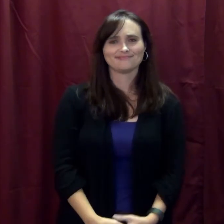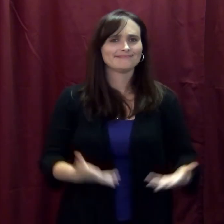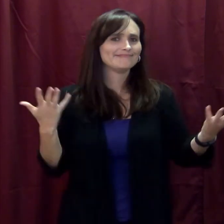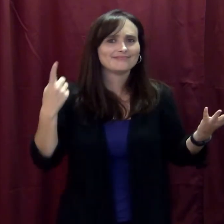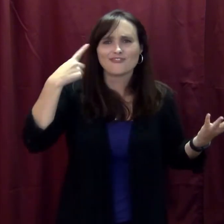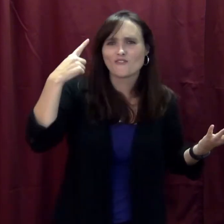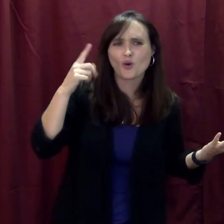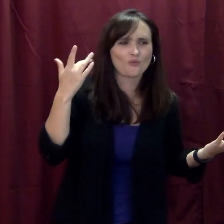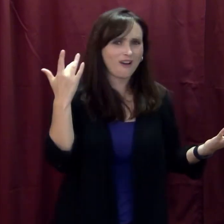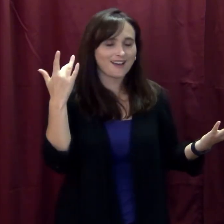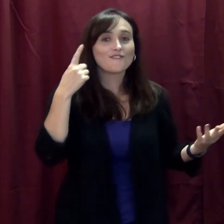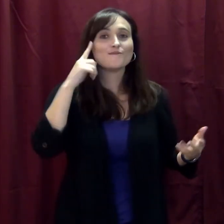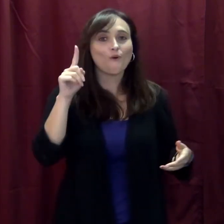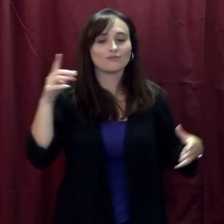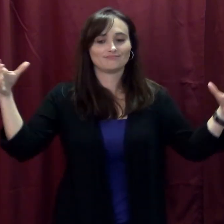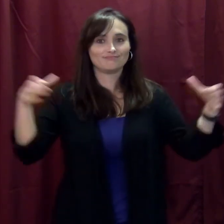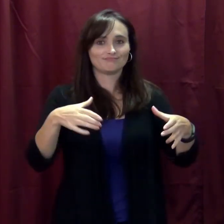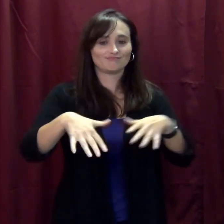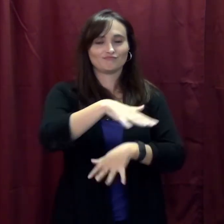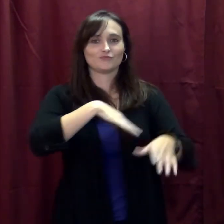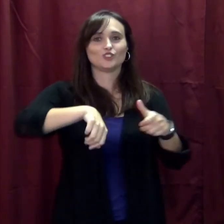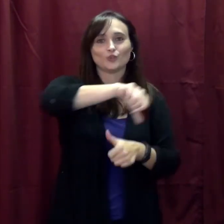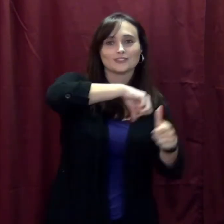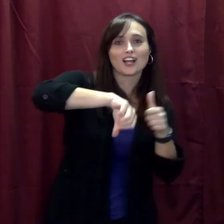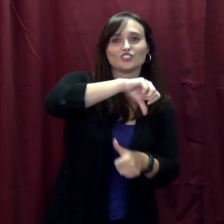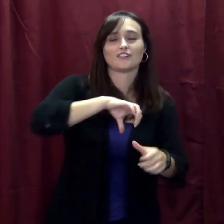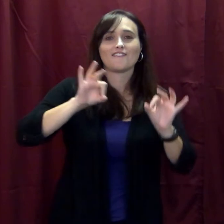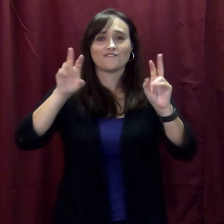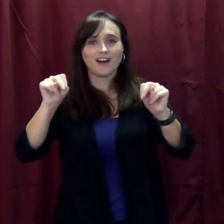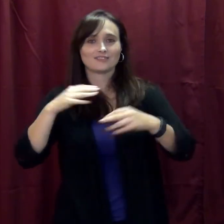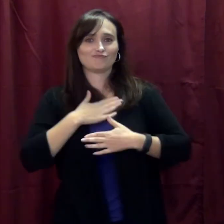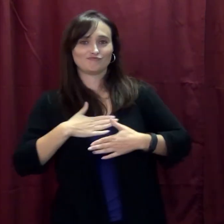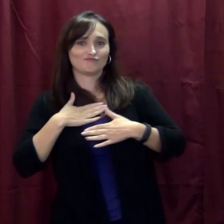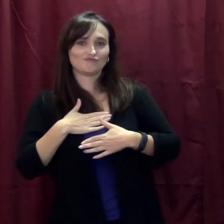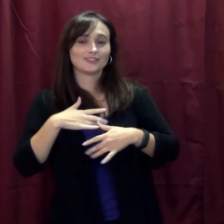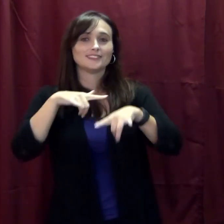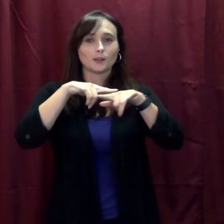For? Why? Socialization, fun, and enjoyment